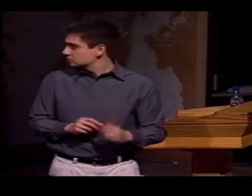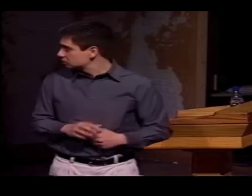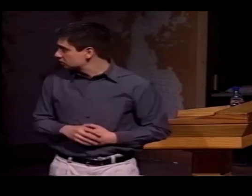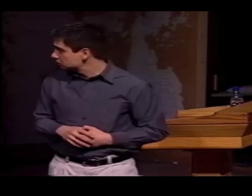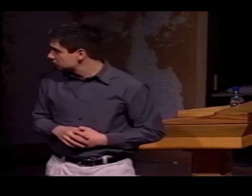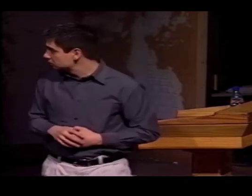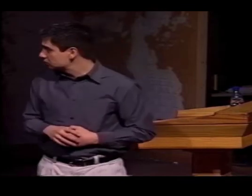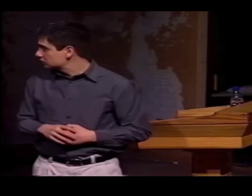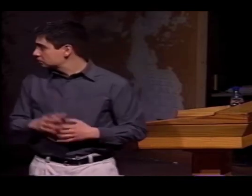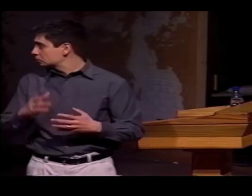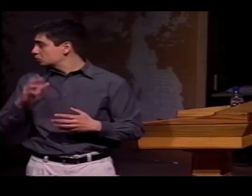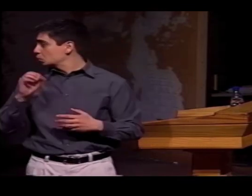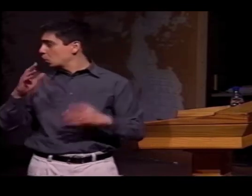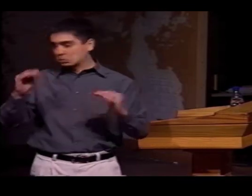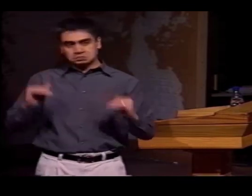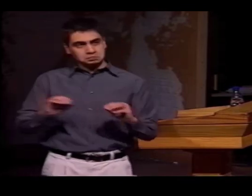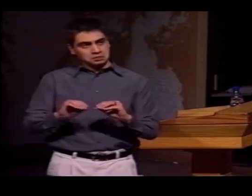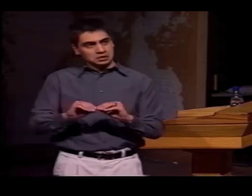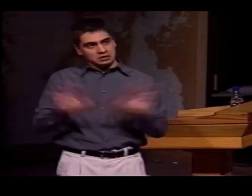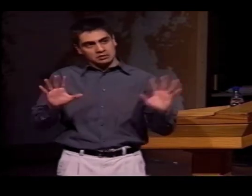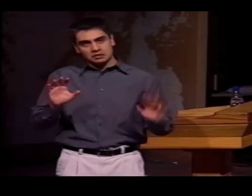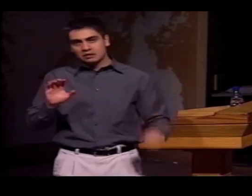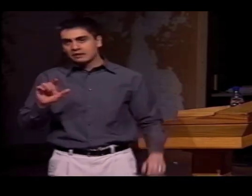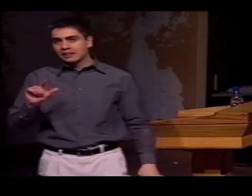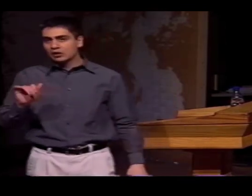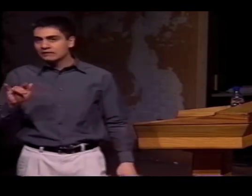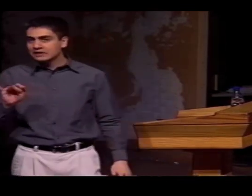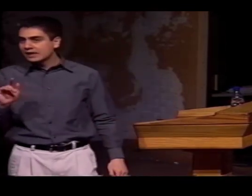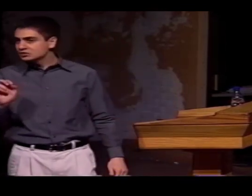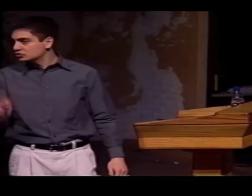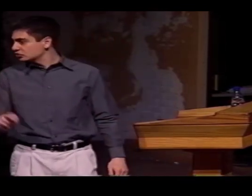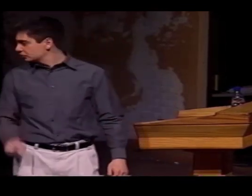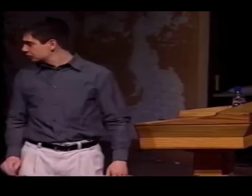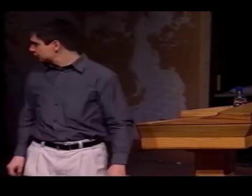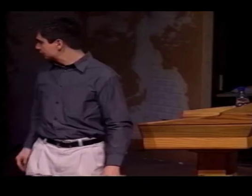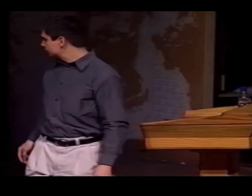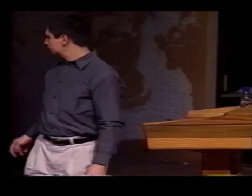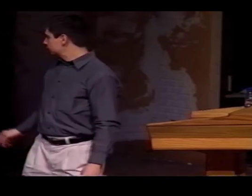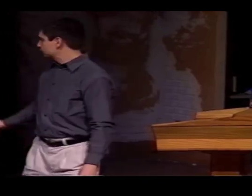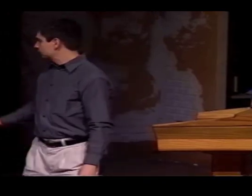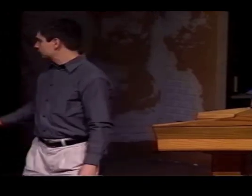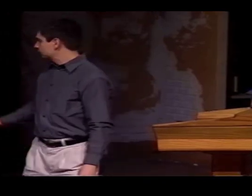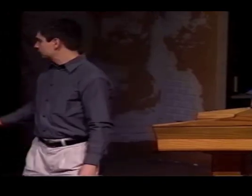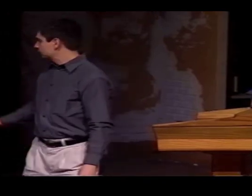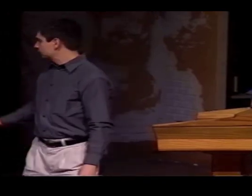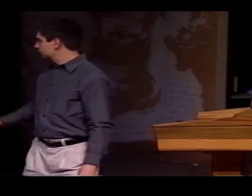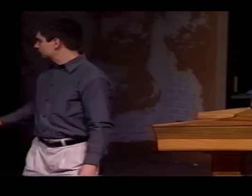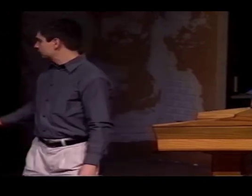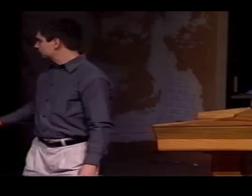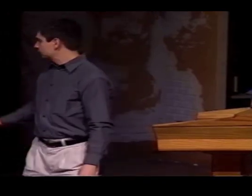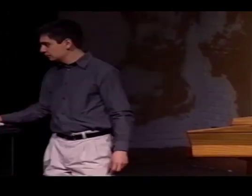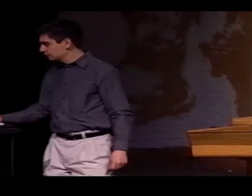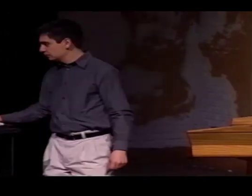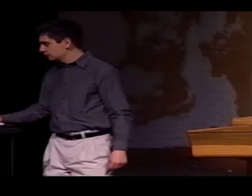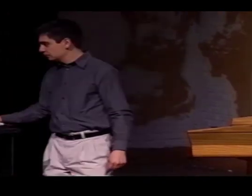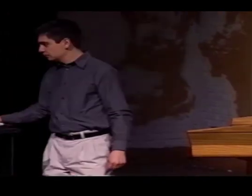AND THEY WOULD USE POSSIBLY AN ASL SIGN TO BACK UP THE LSM SIGN THEY WERE USING.